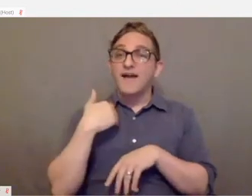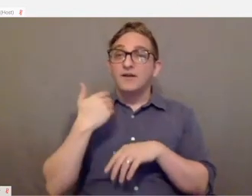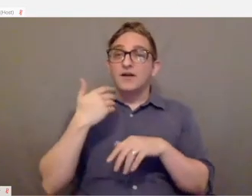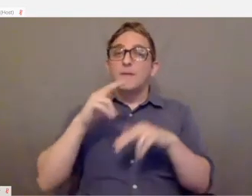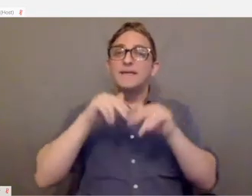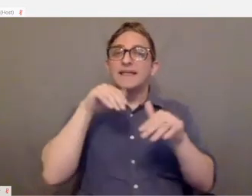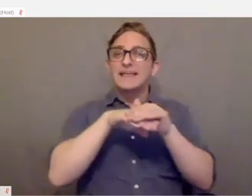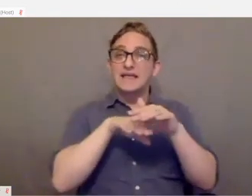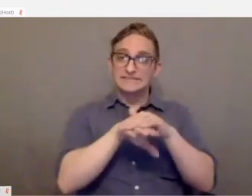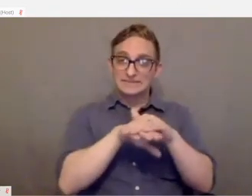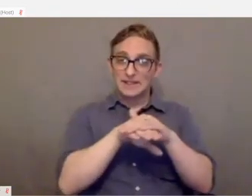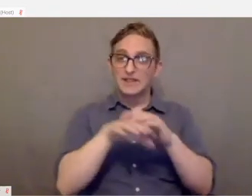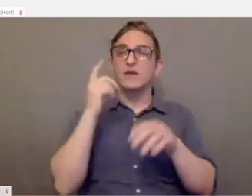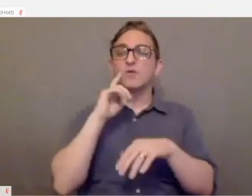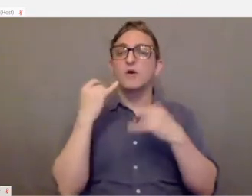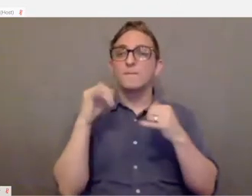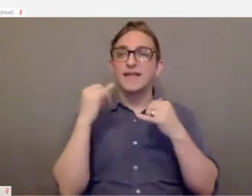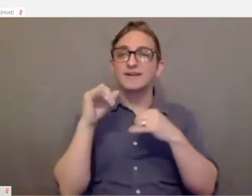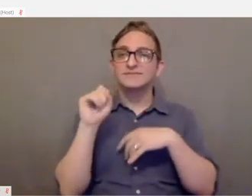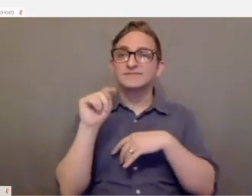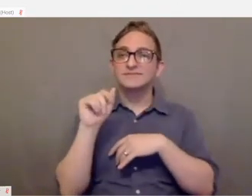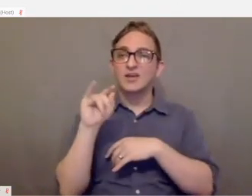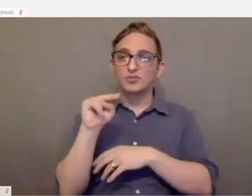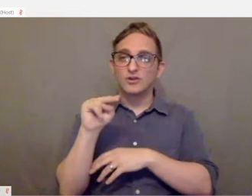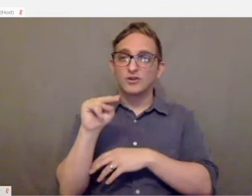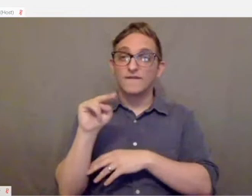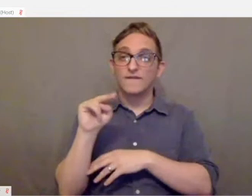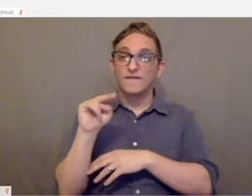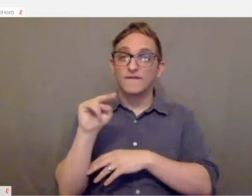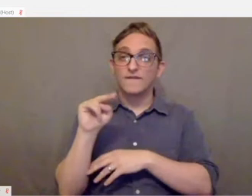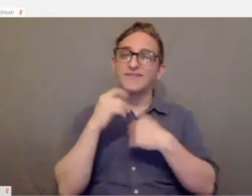All of it is the same. You have text to speech working like narrator.